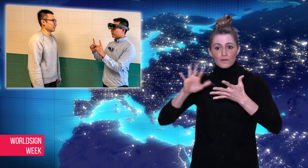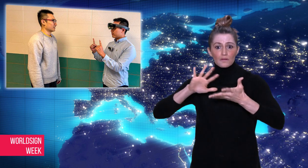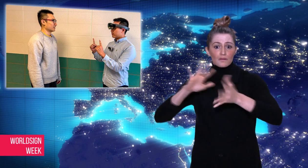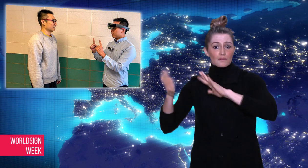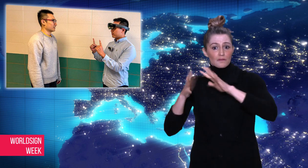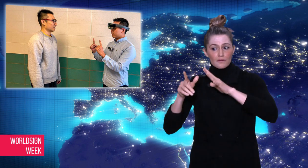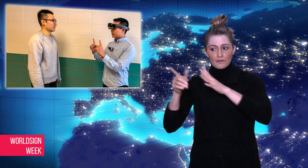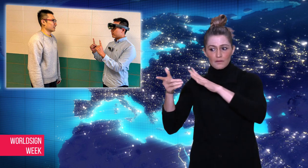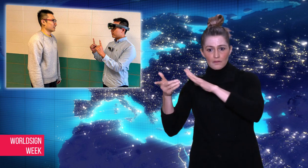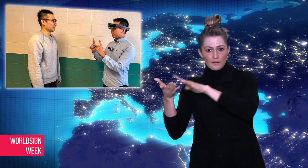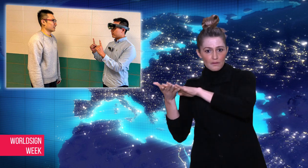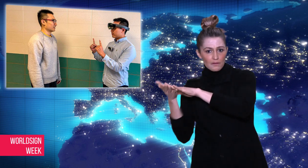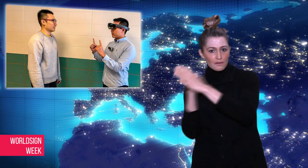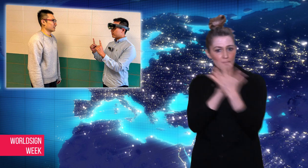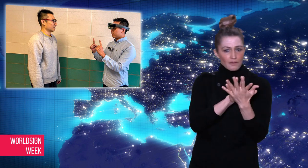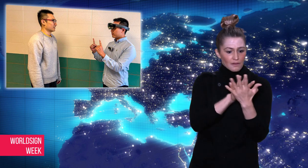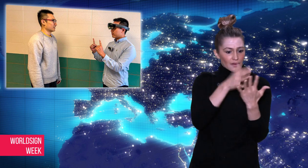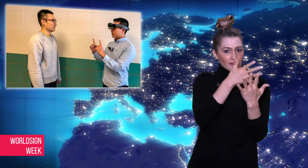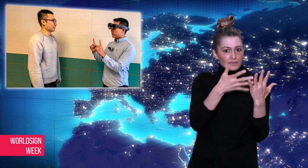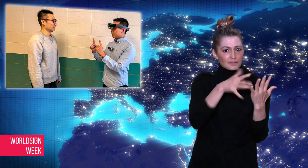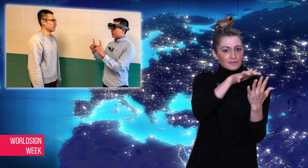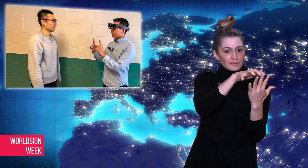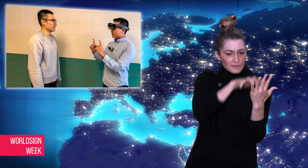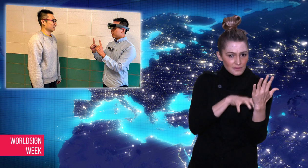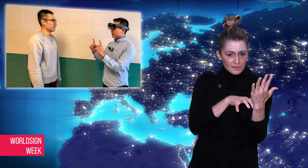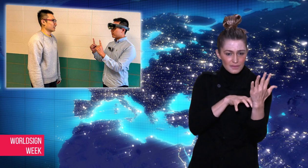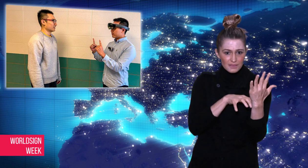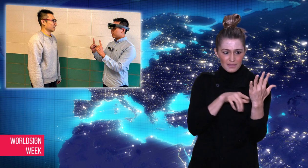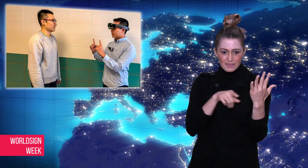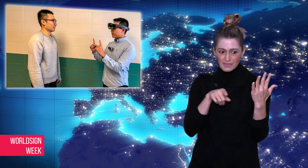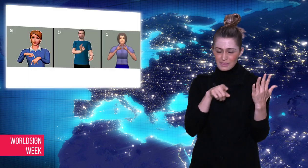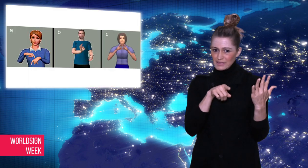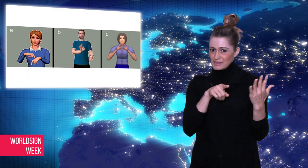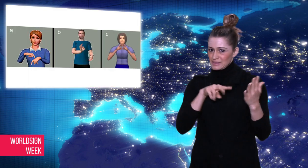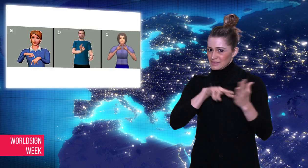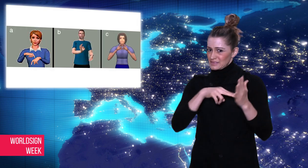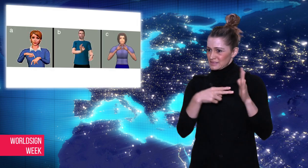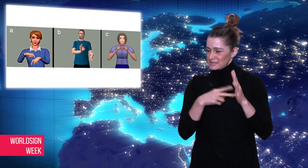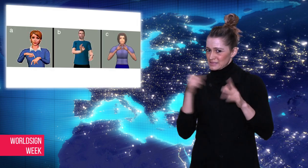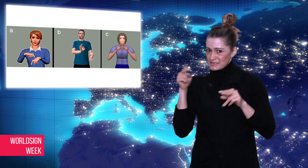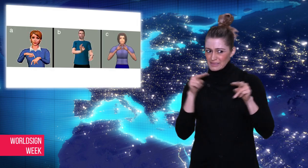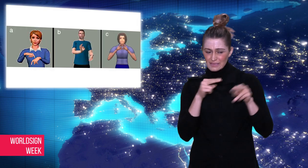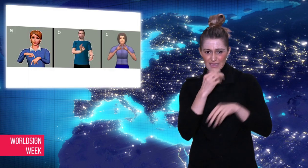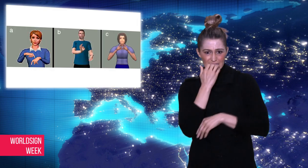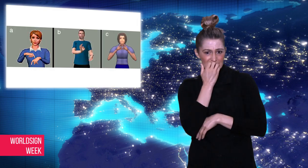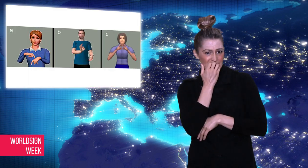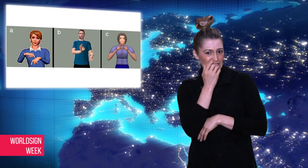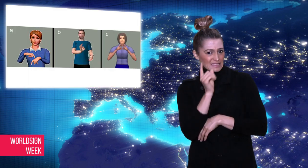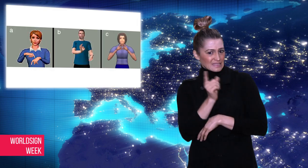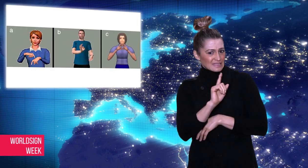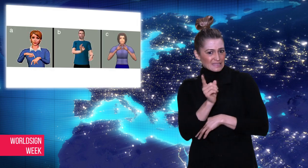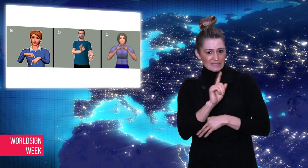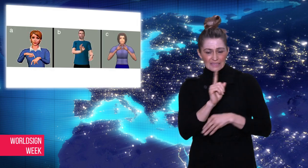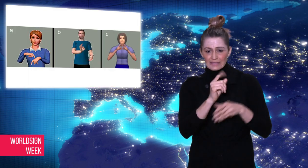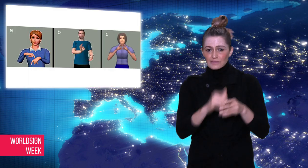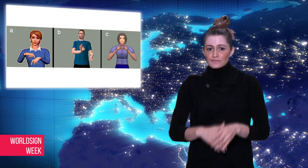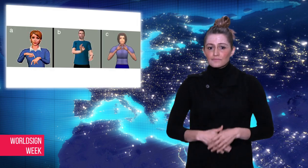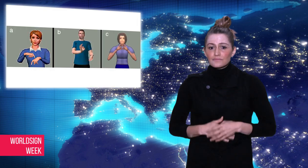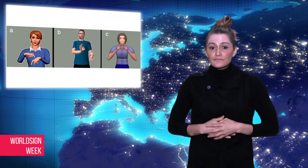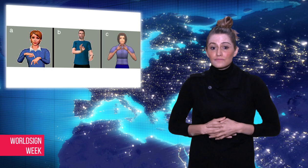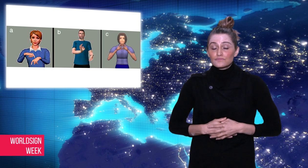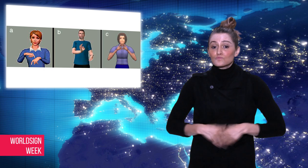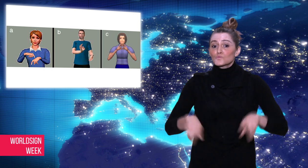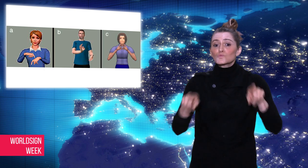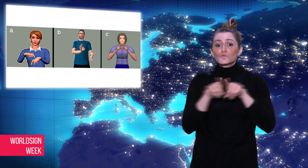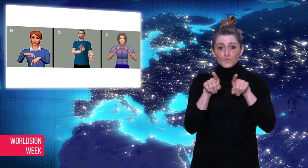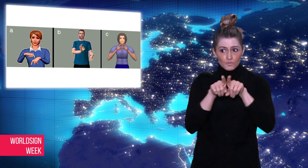to sign language and vice versa.